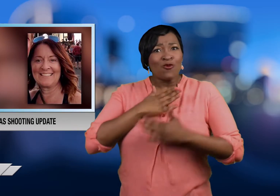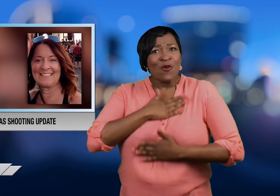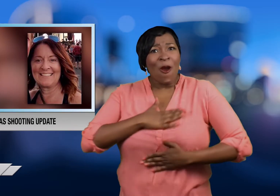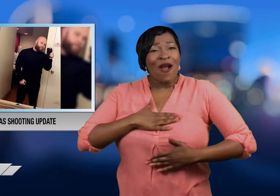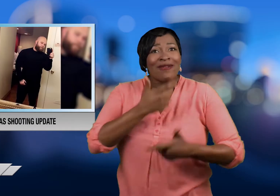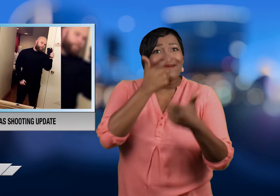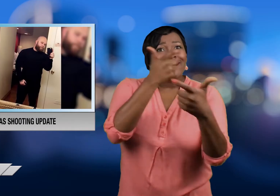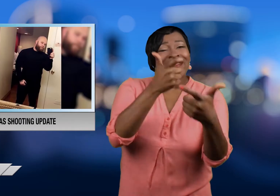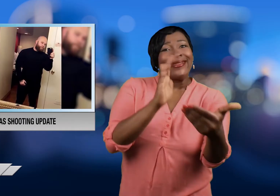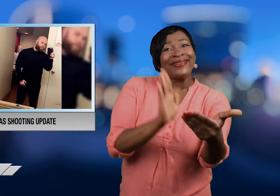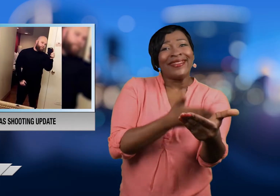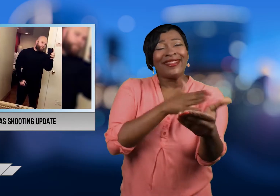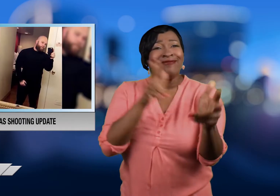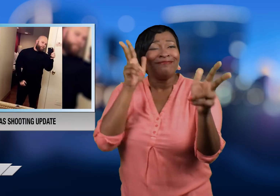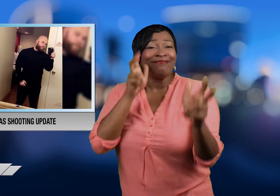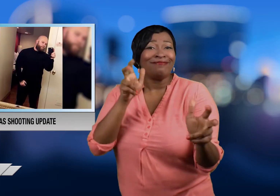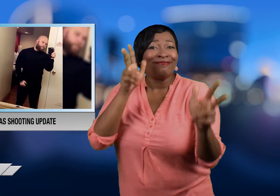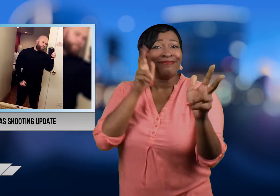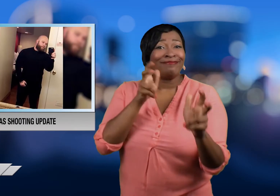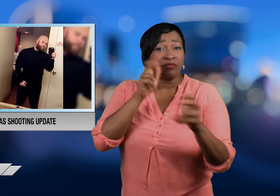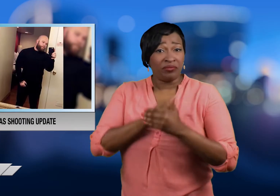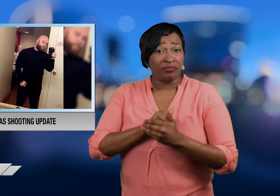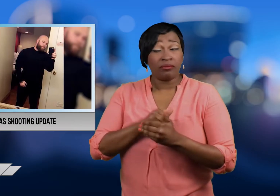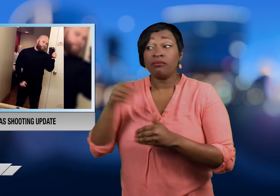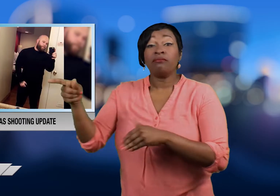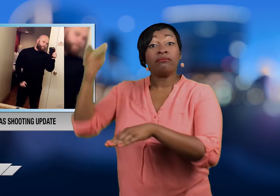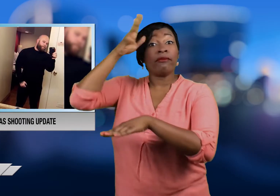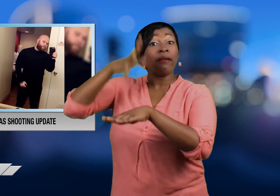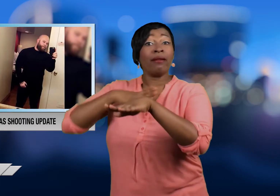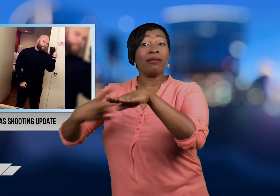concert. The man